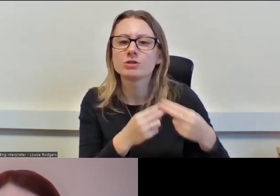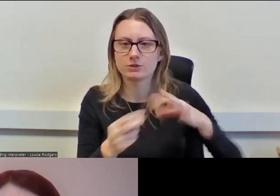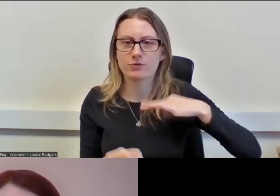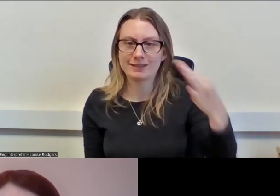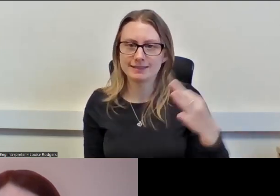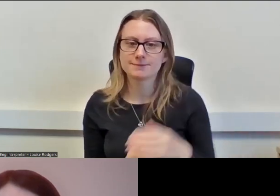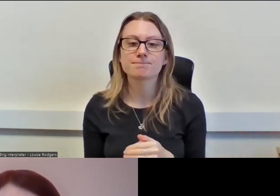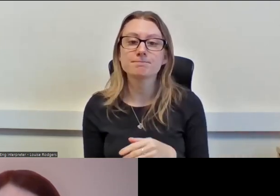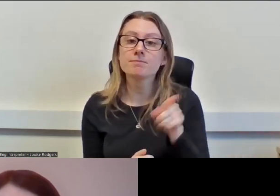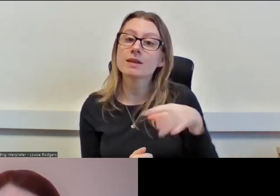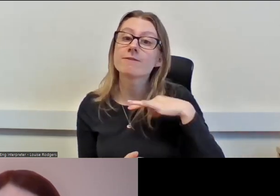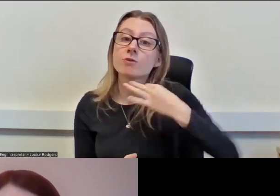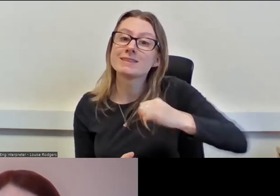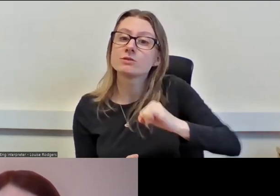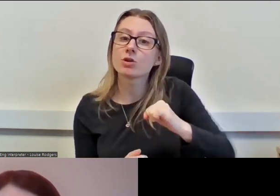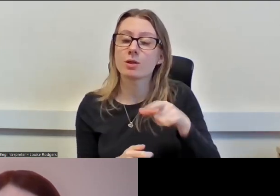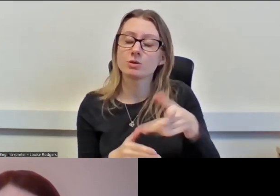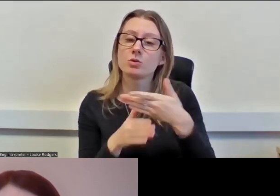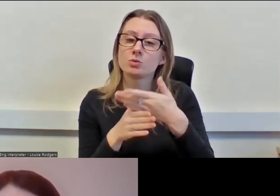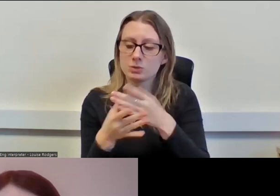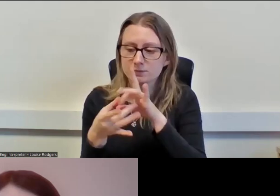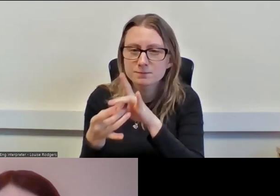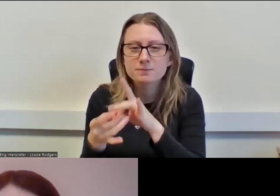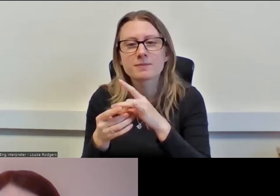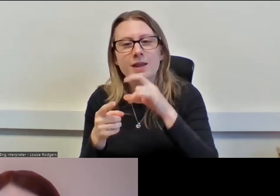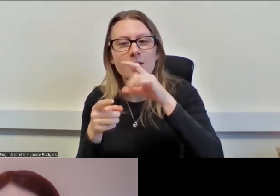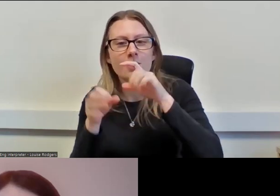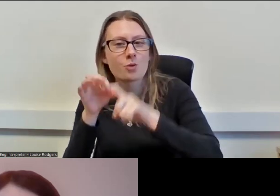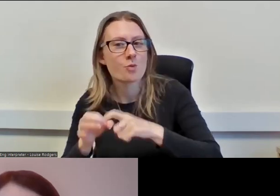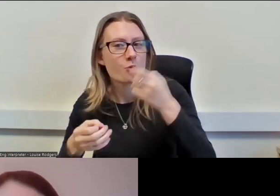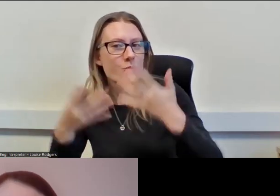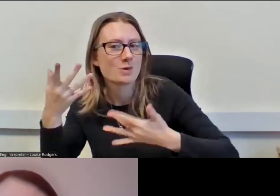she works primarily with quantitative data—I’m going to love this session—to enhance our